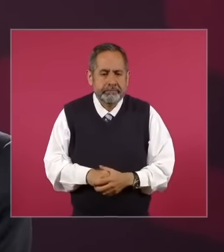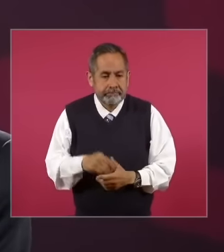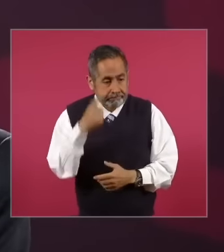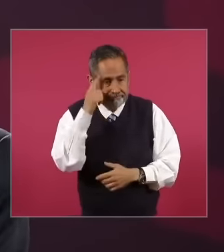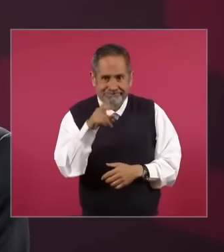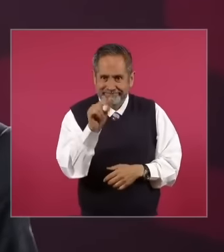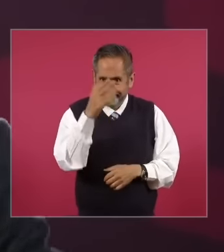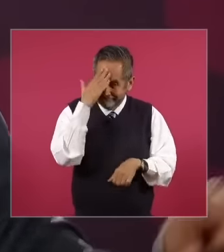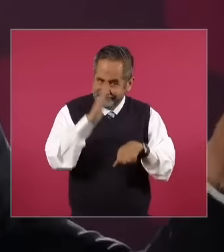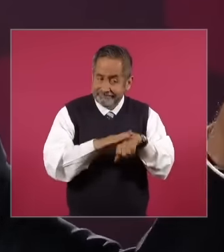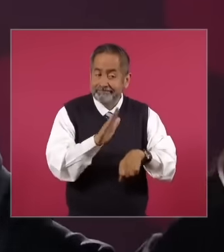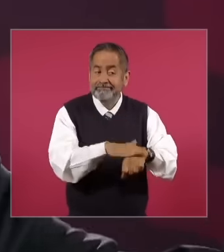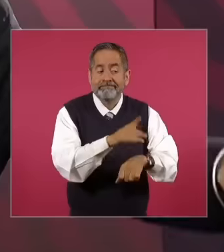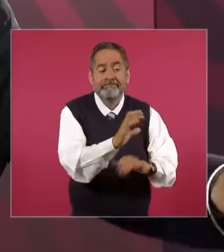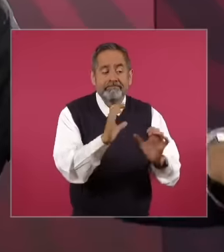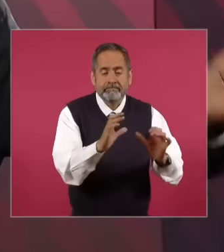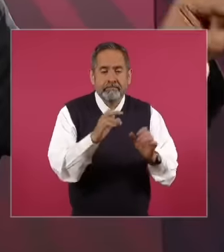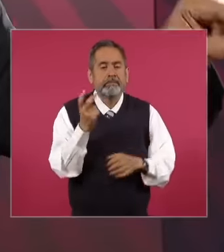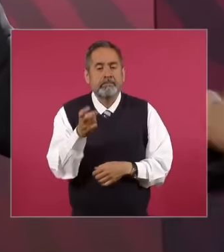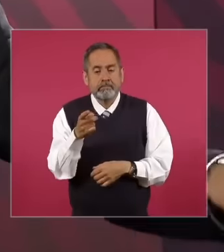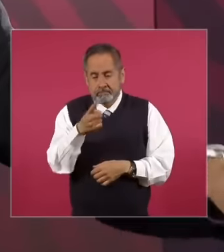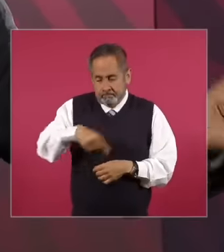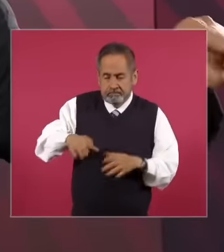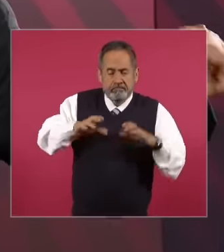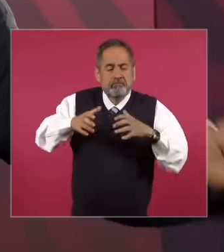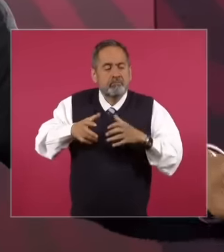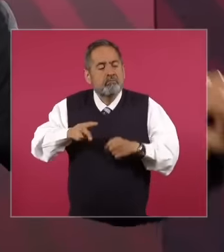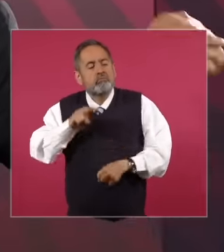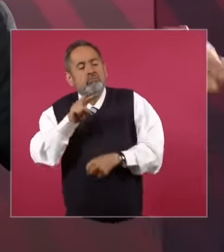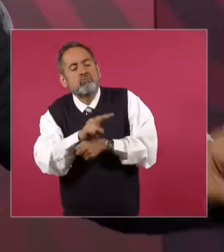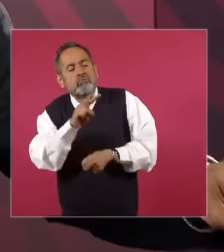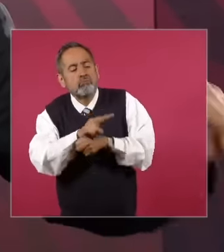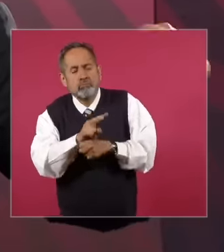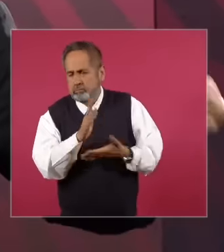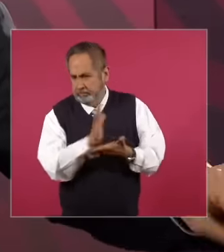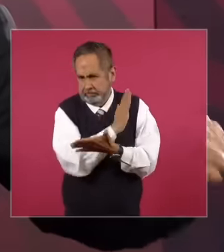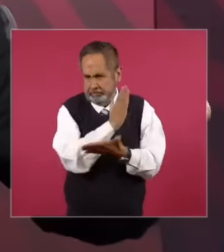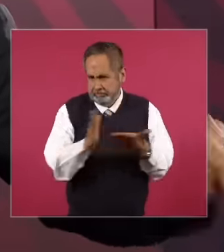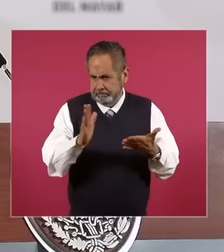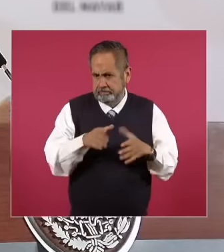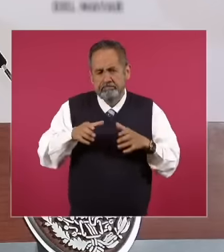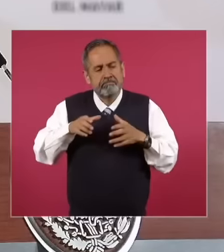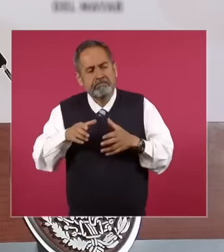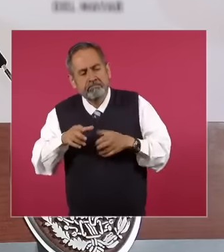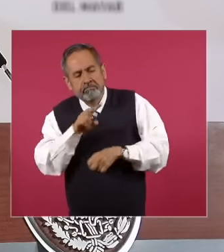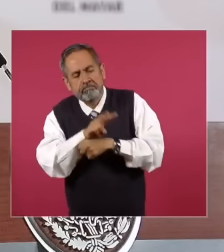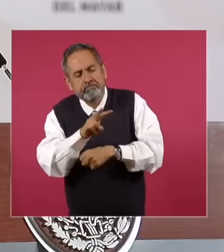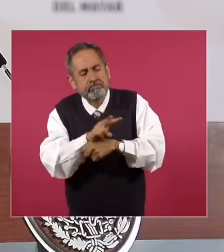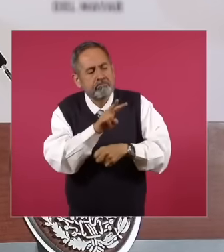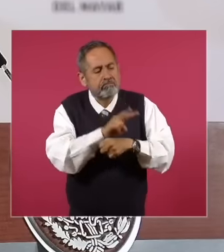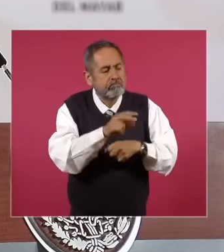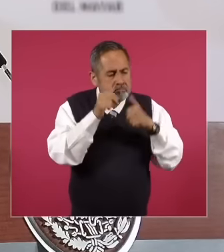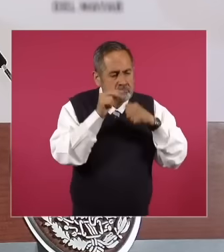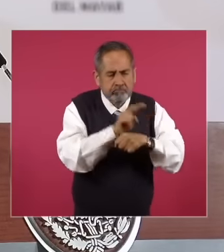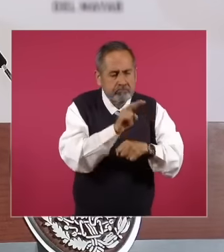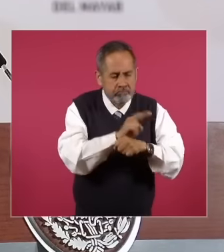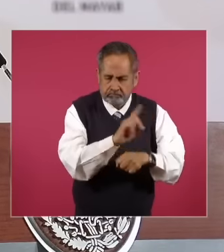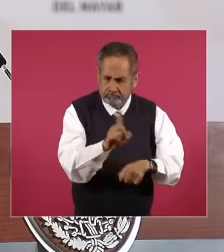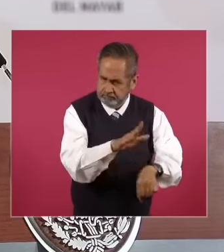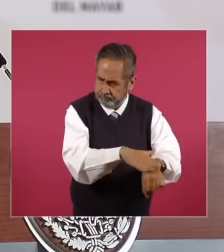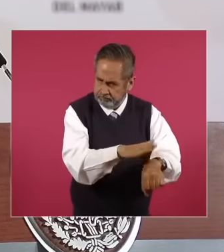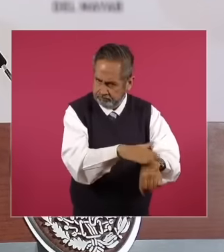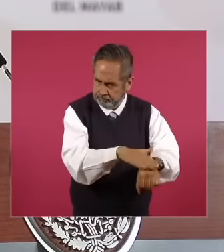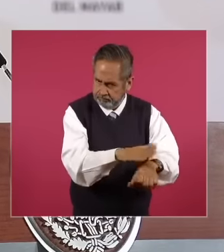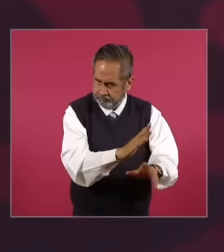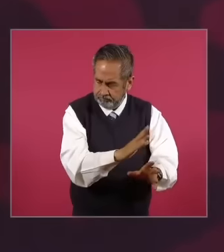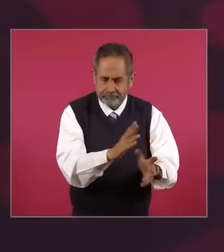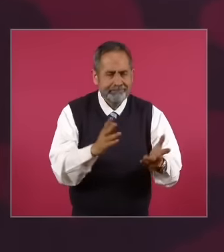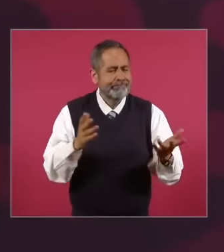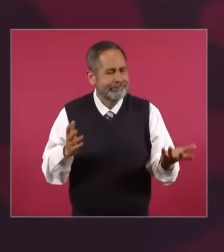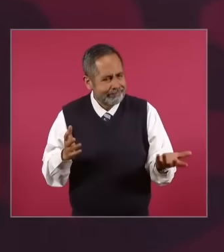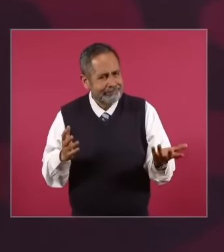forget. Well, that is why there will be a surveillance body then. see that even